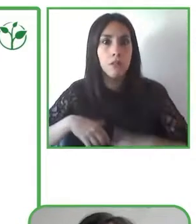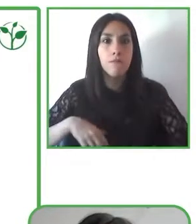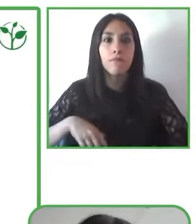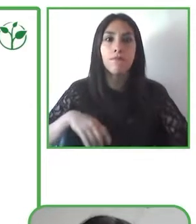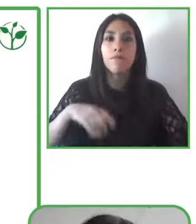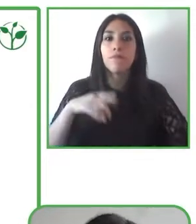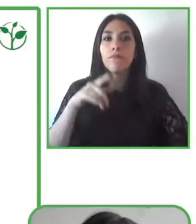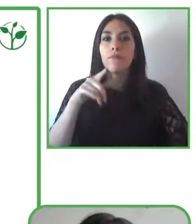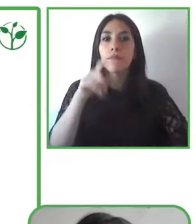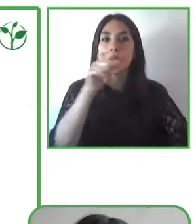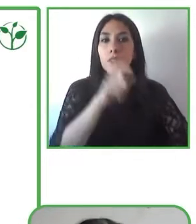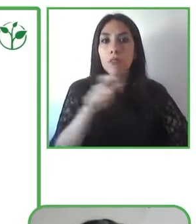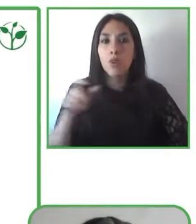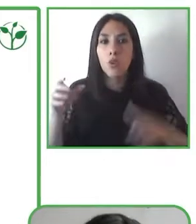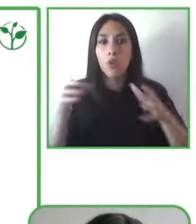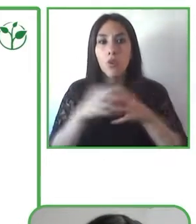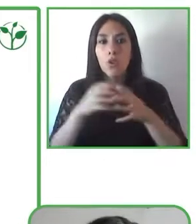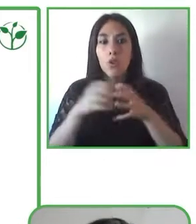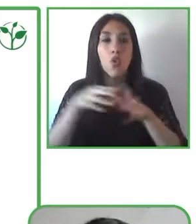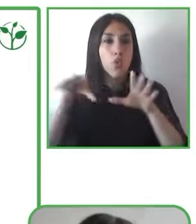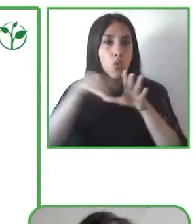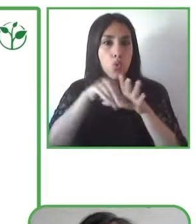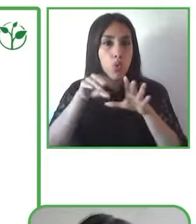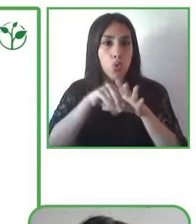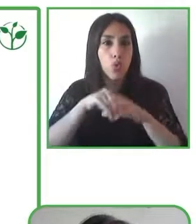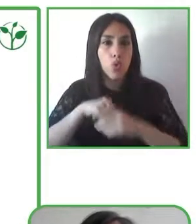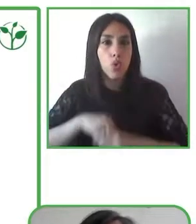an inclusive society it’s fundamental that all children